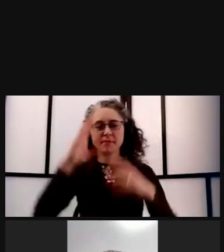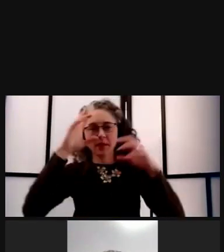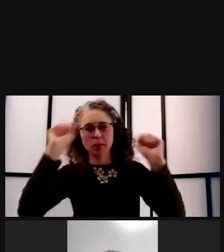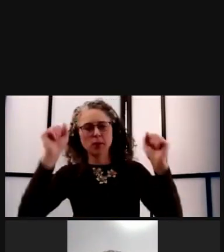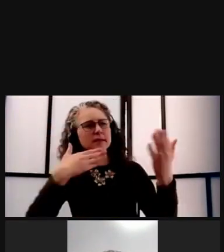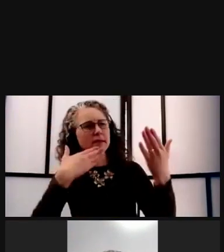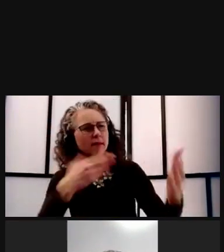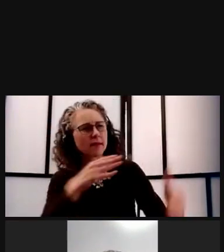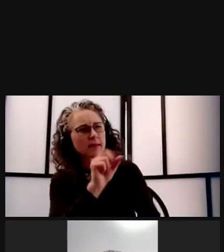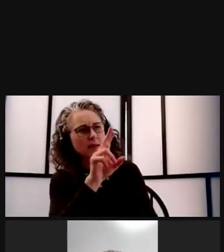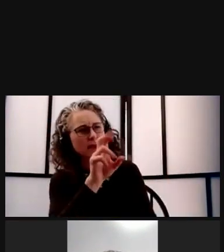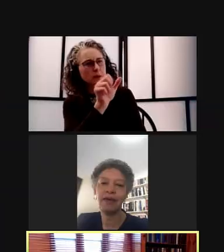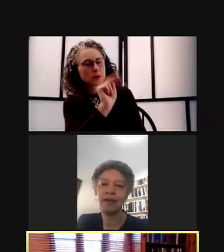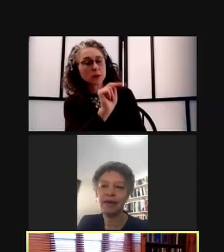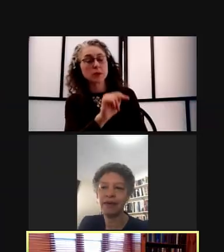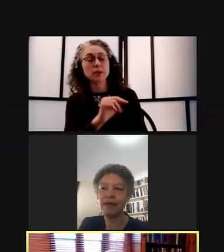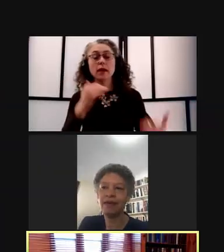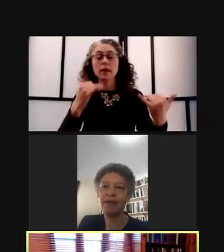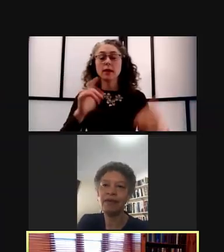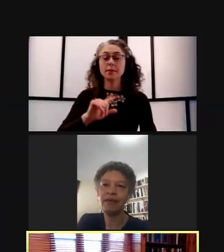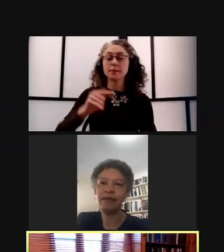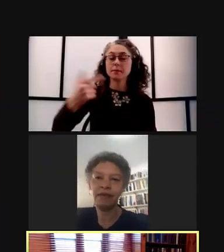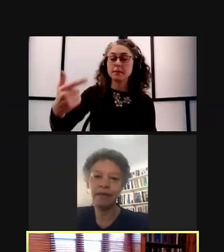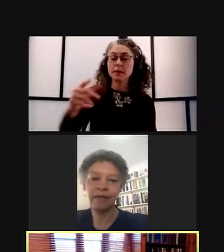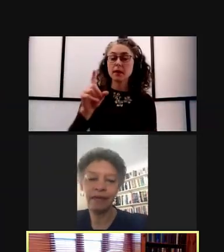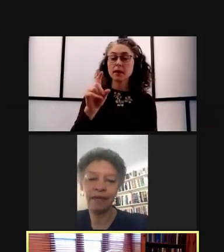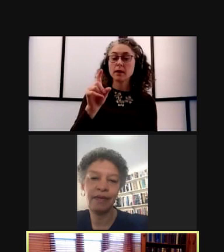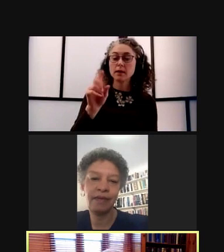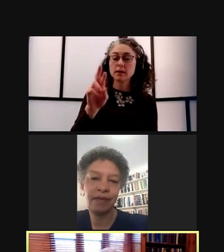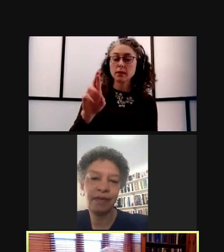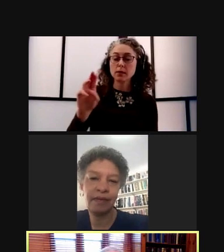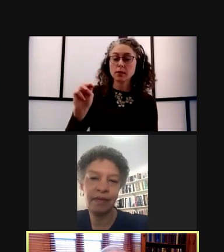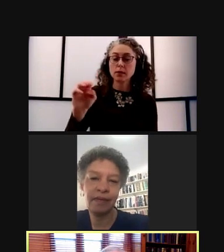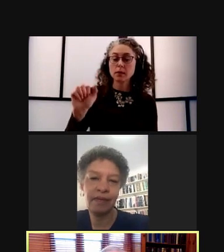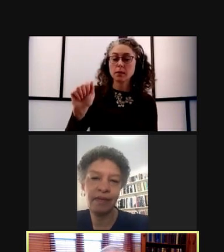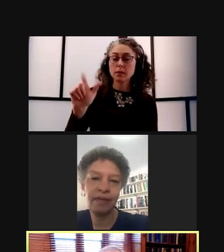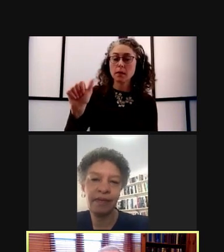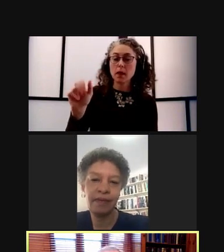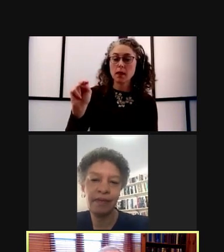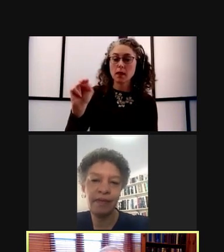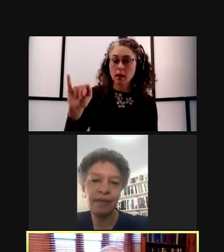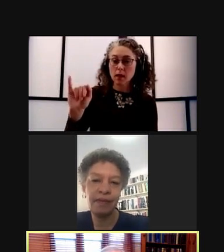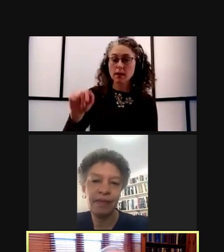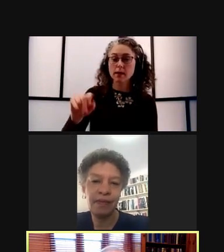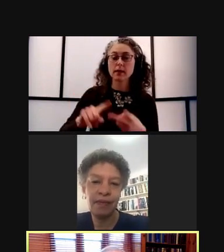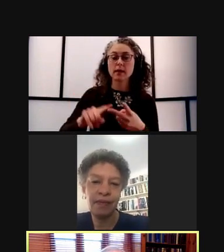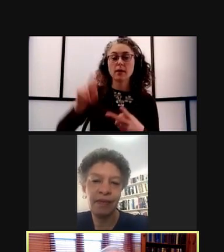I'm gonna turn it back over to Dr. Malani and call upon vice president of student life, Harmon.